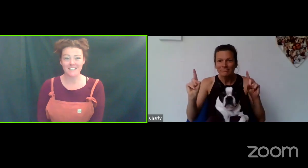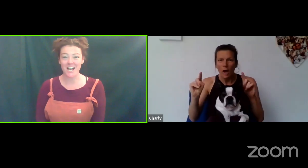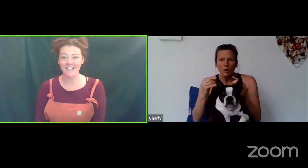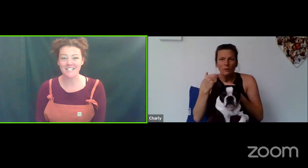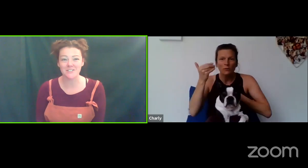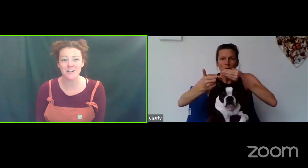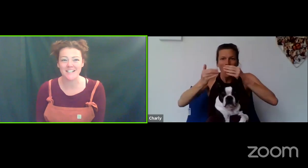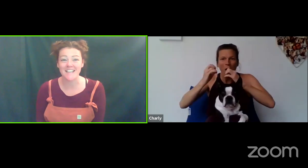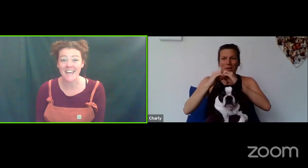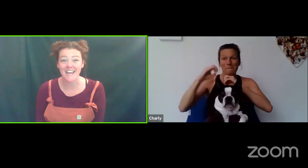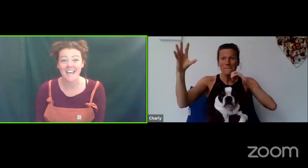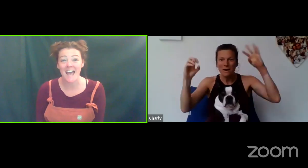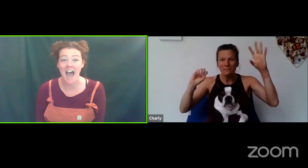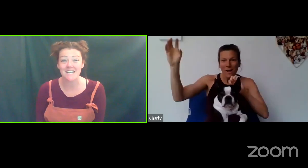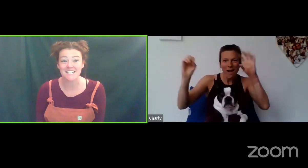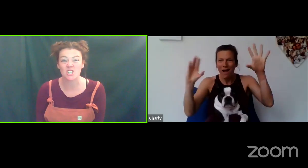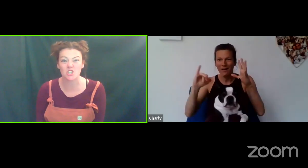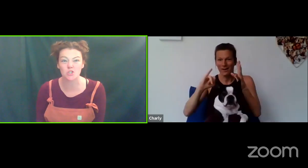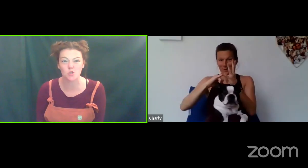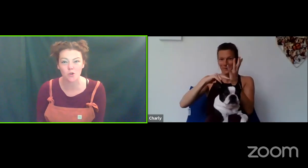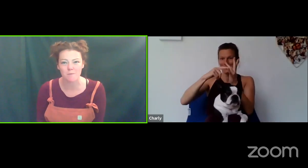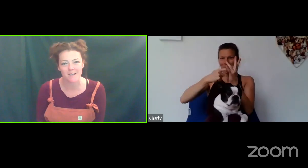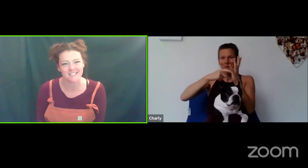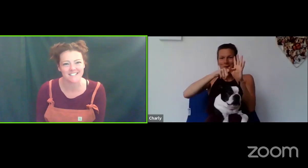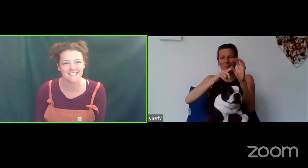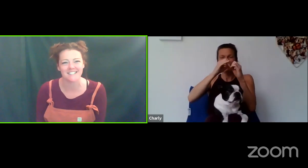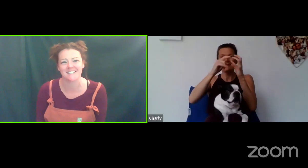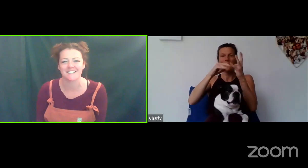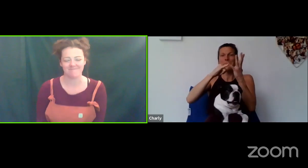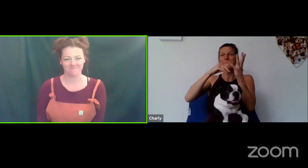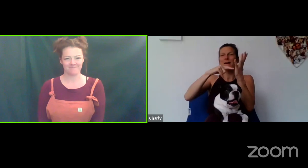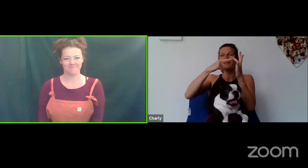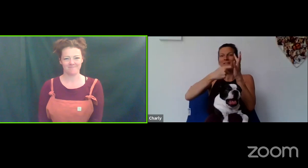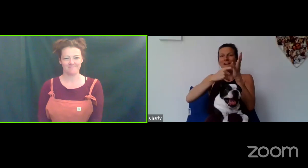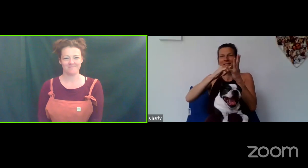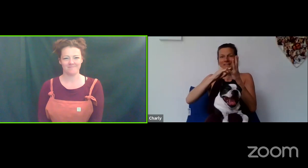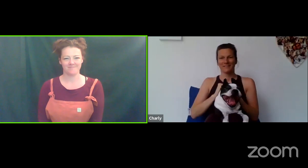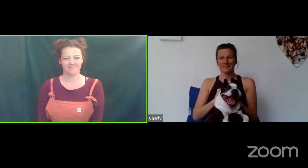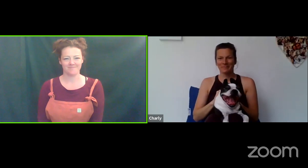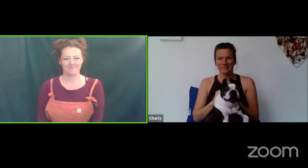and early to join us here at Story Busters.